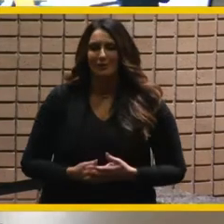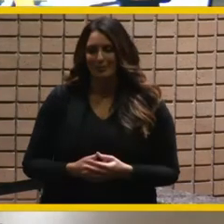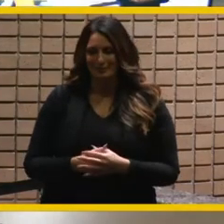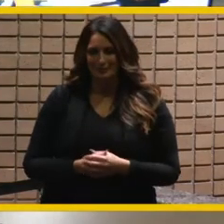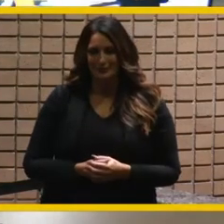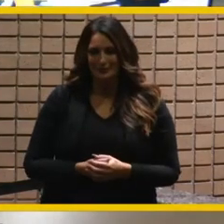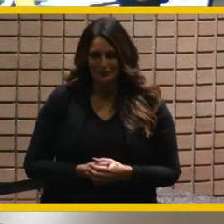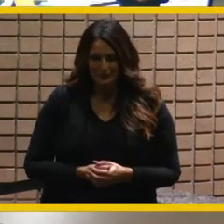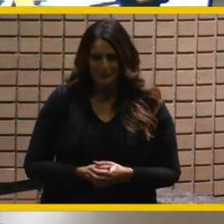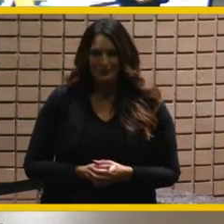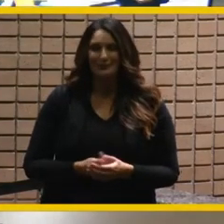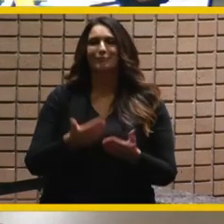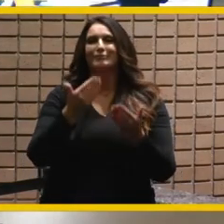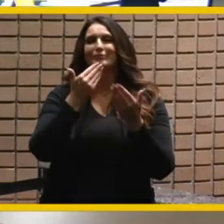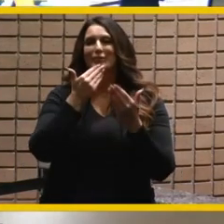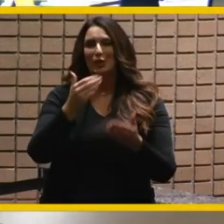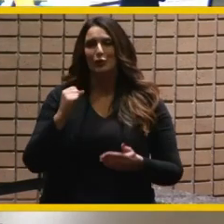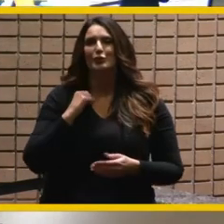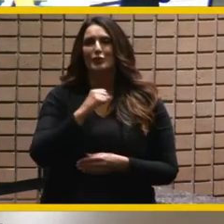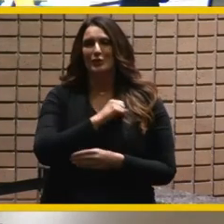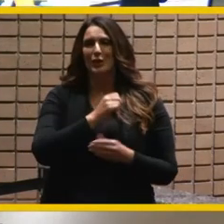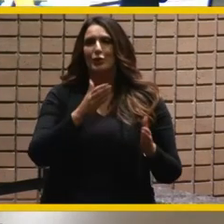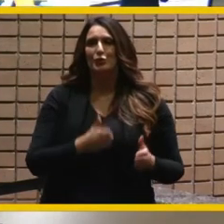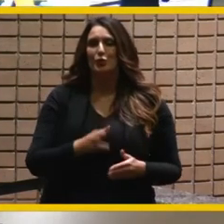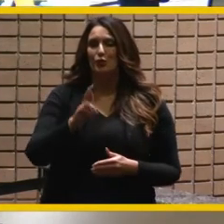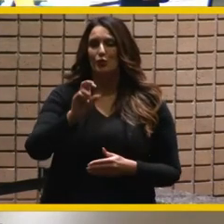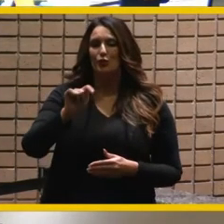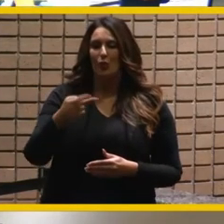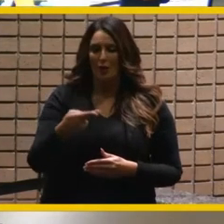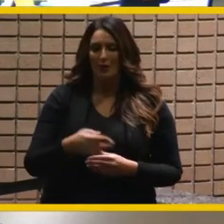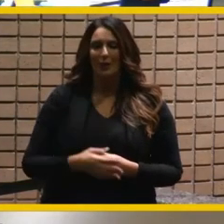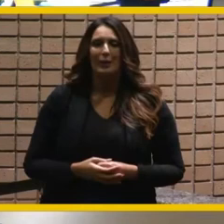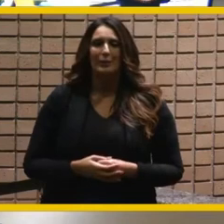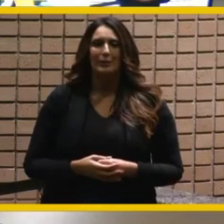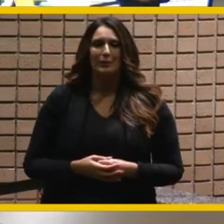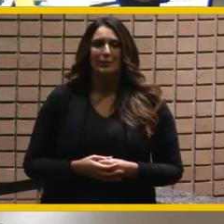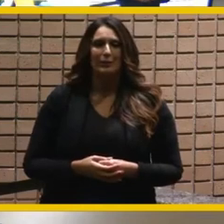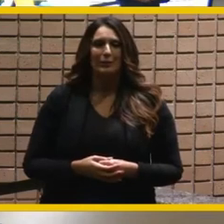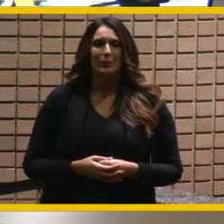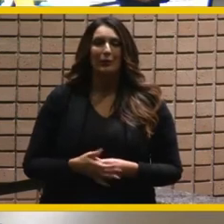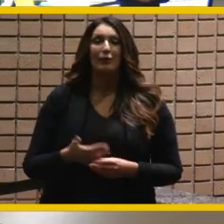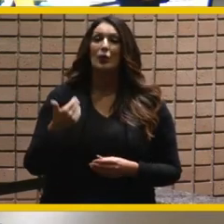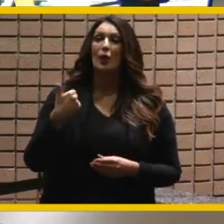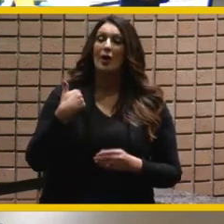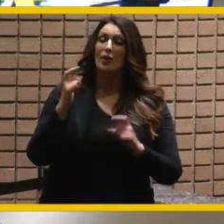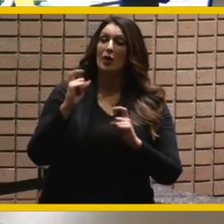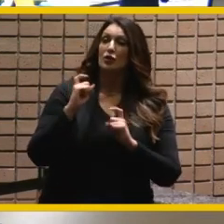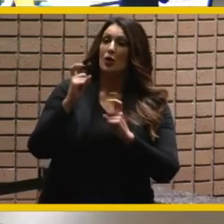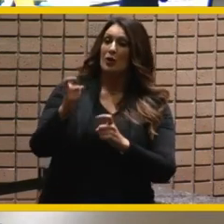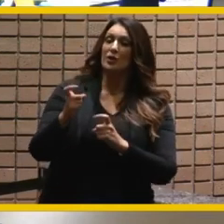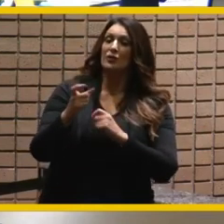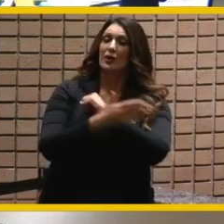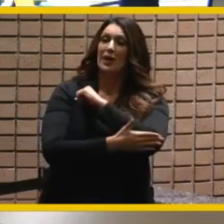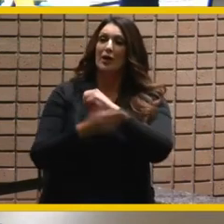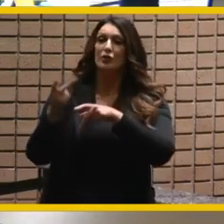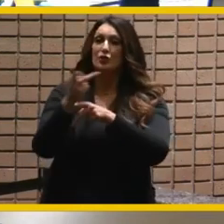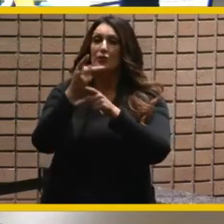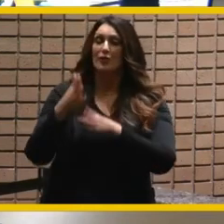thank you senator roth next we have we we have a proclamation from county supervisor karen spiegel